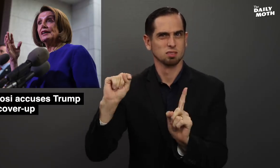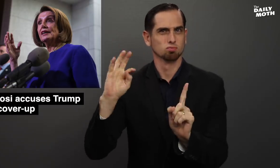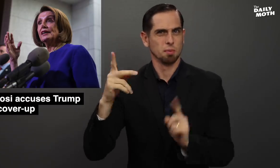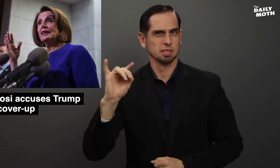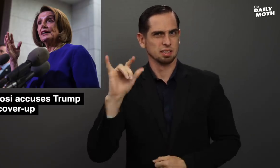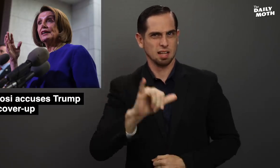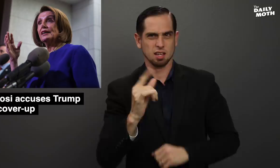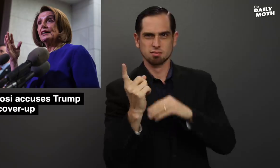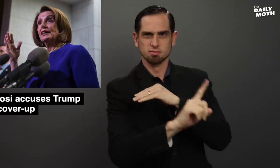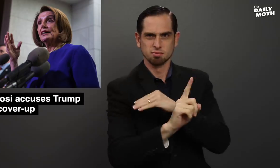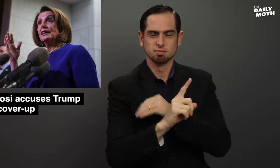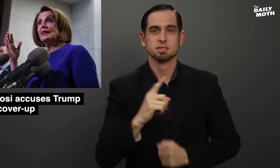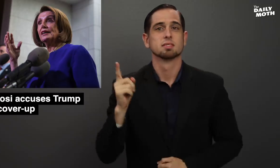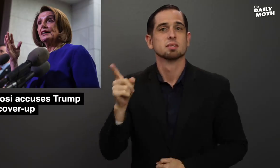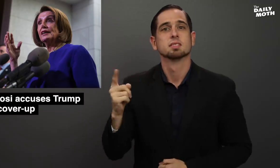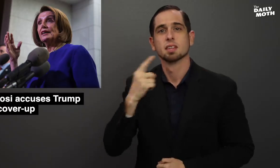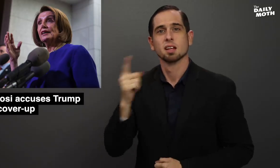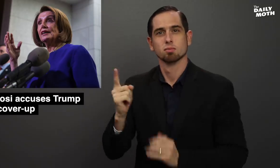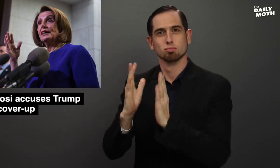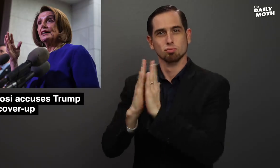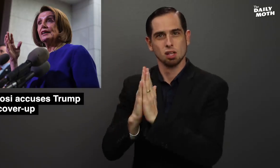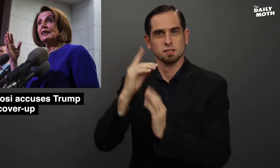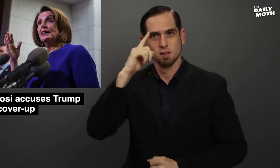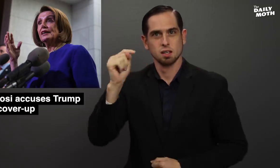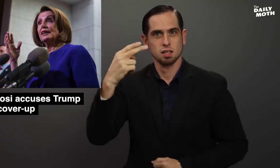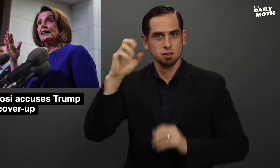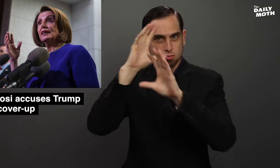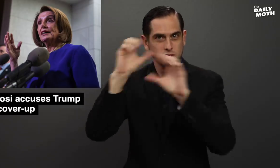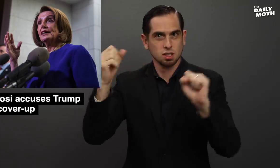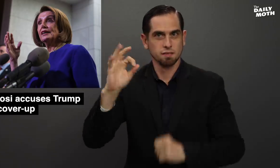Trump did that and that he prays for the president